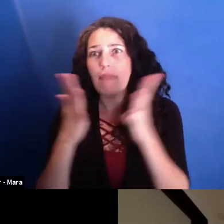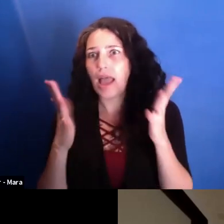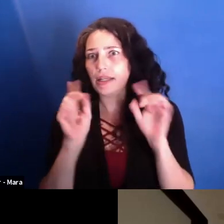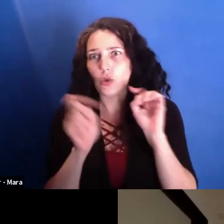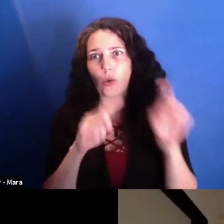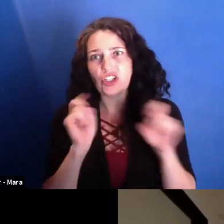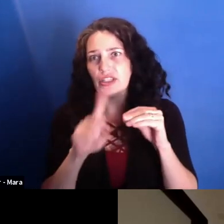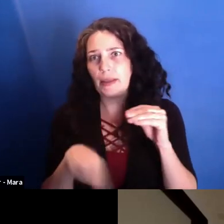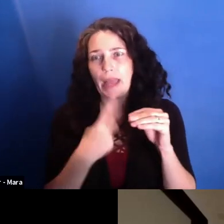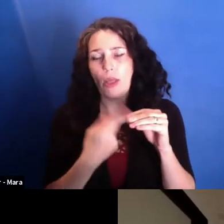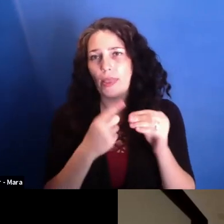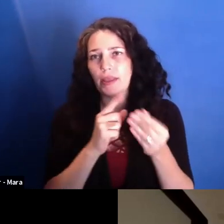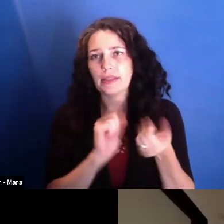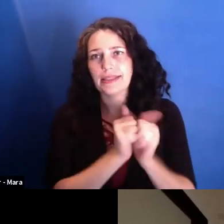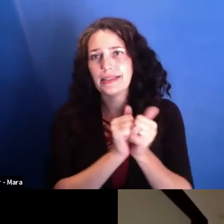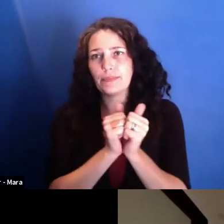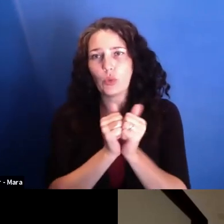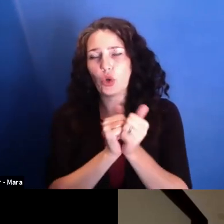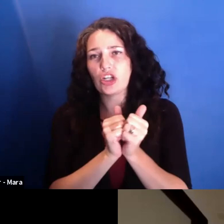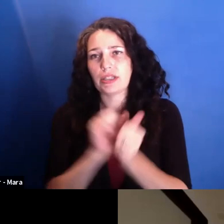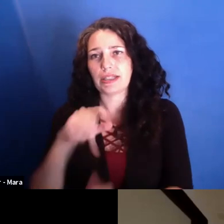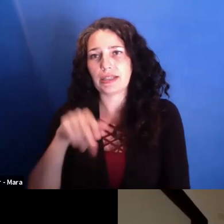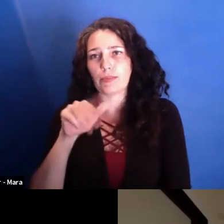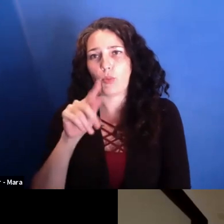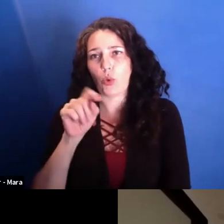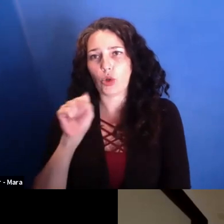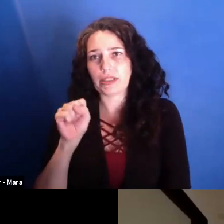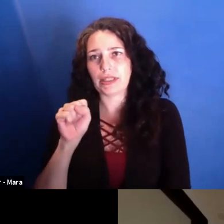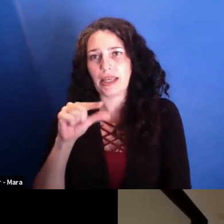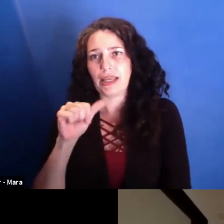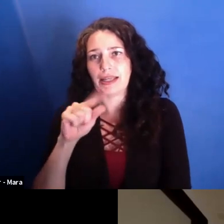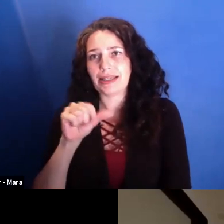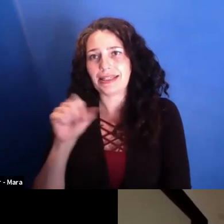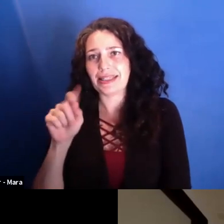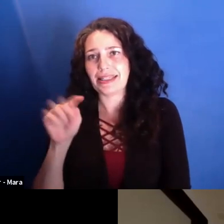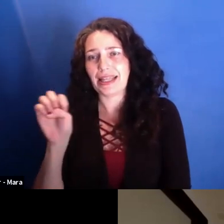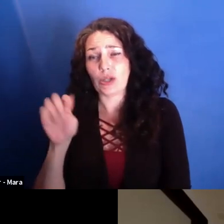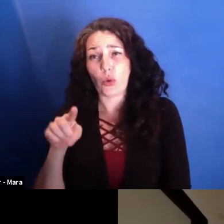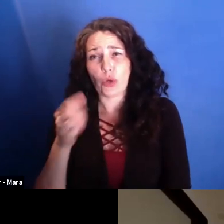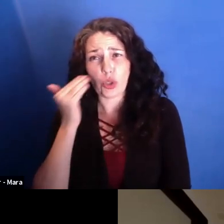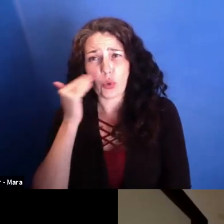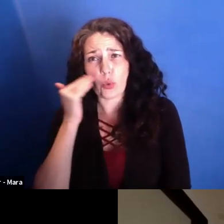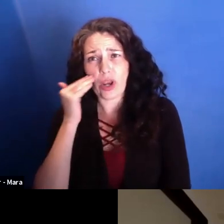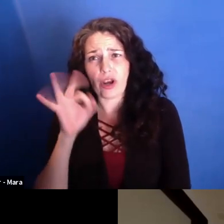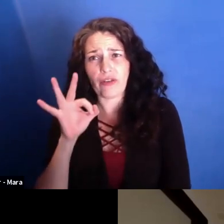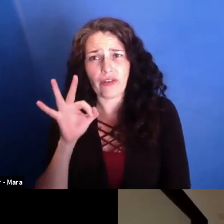But were you aware of Catalin, if I'm pronouncing that correctly. Were you aware of-- Catalin, yeah.